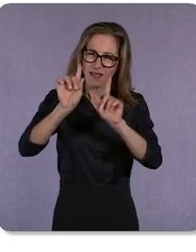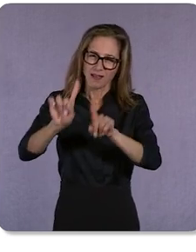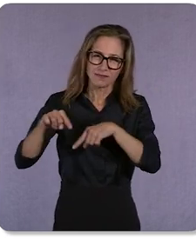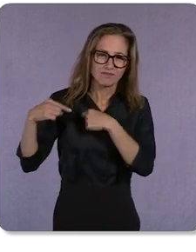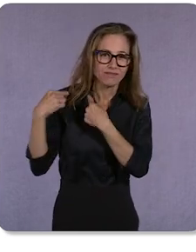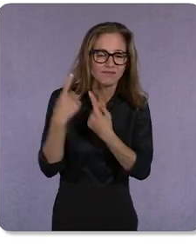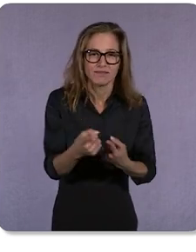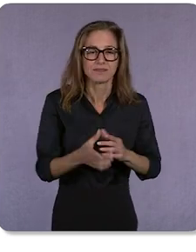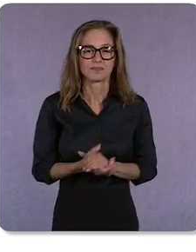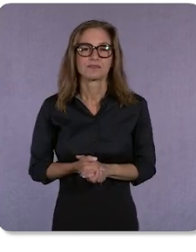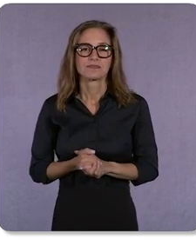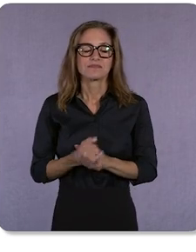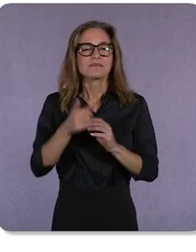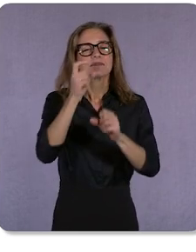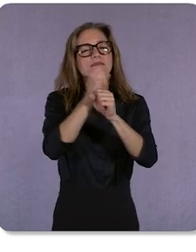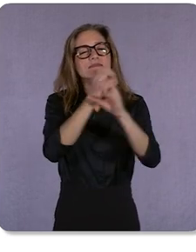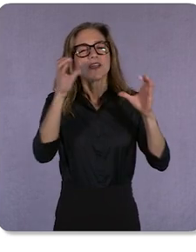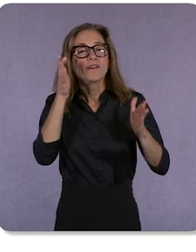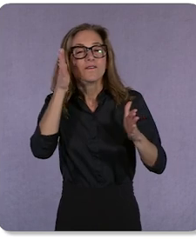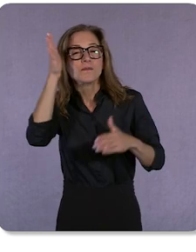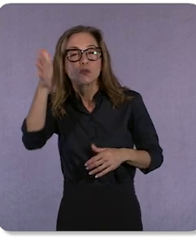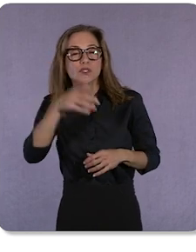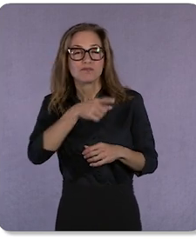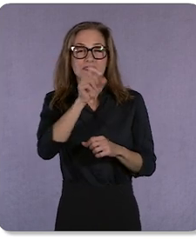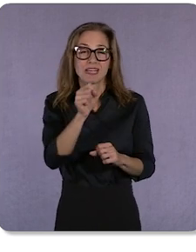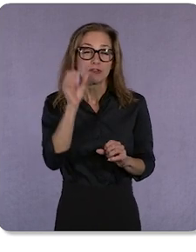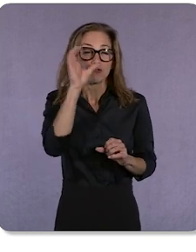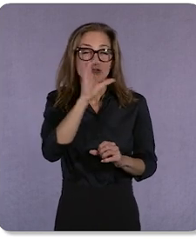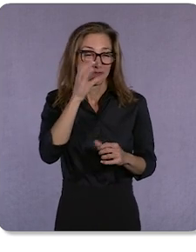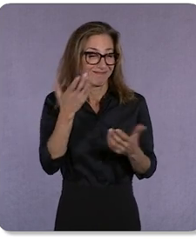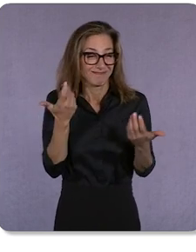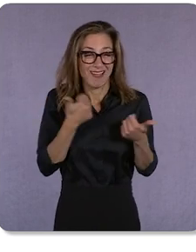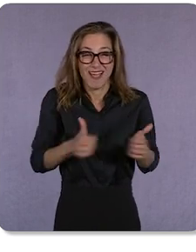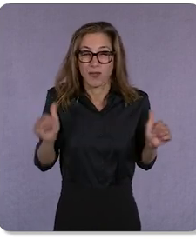Imagine a future where you can search any way and anywhere, and find helpful information